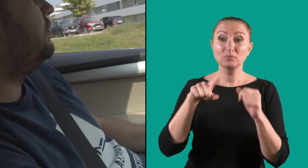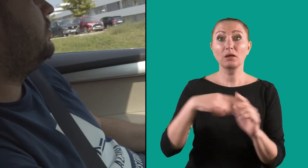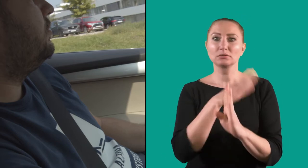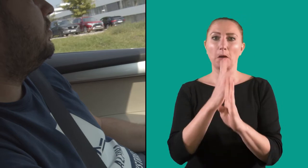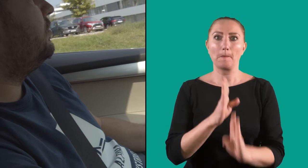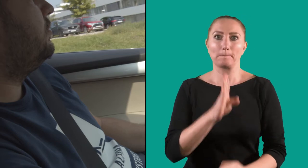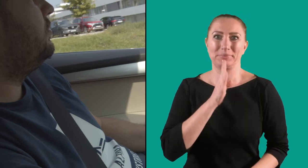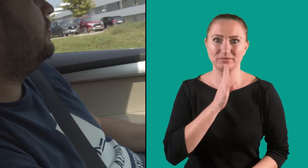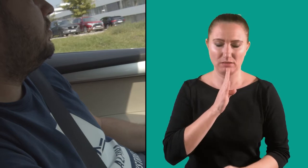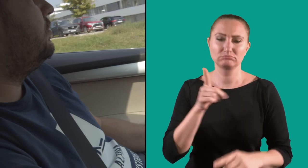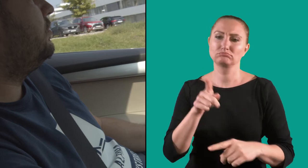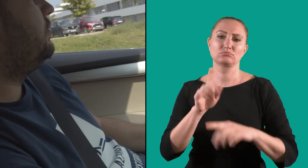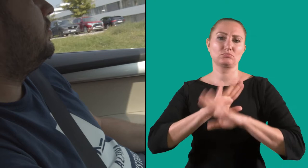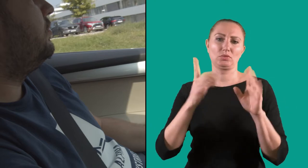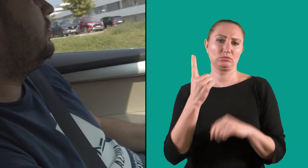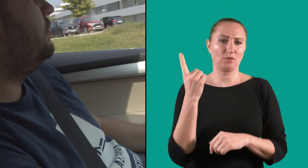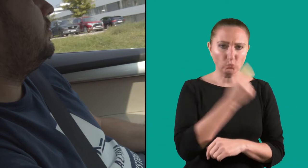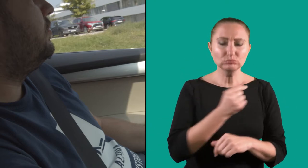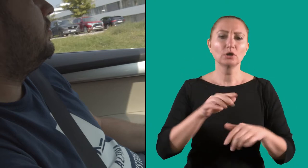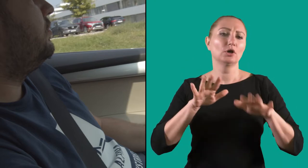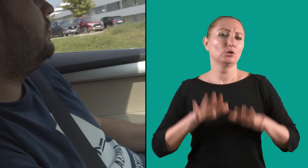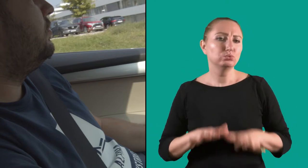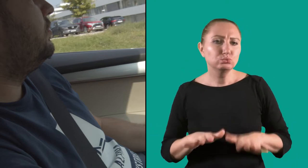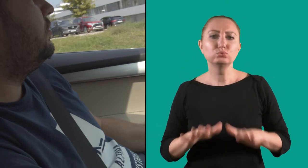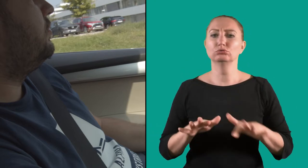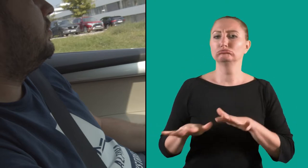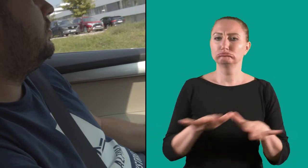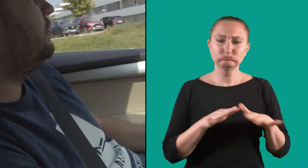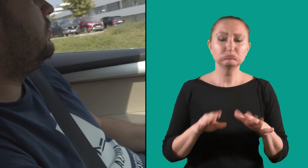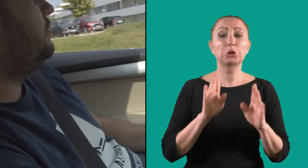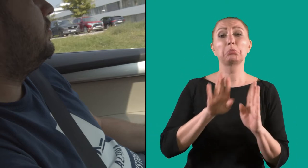and Patrik goes home over lunch and rests,